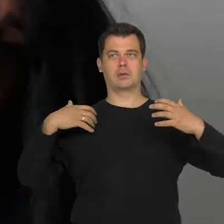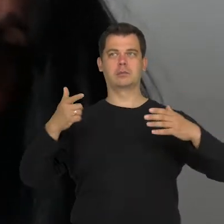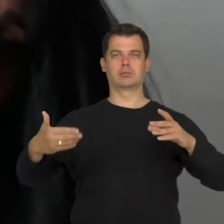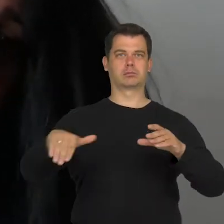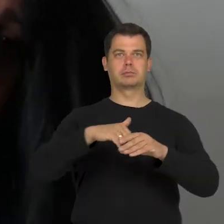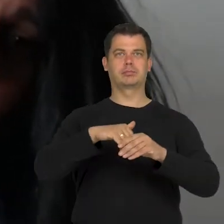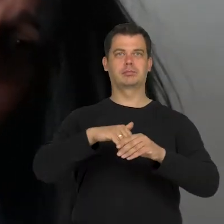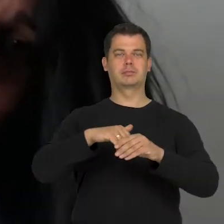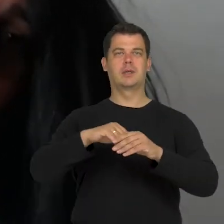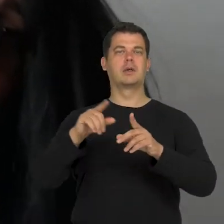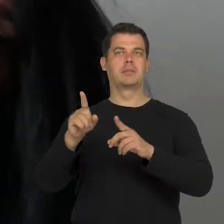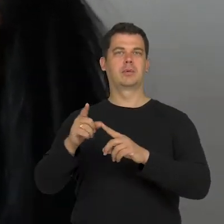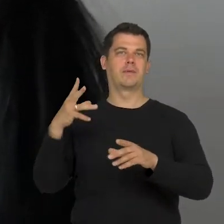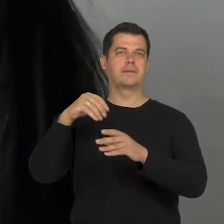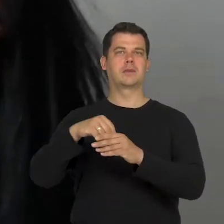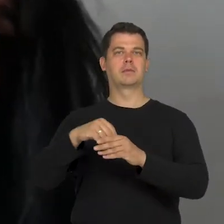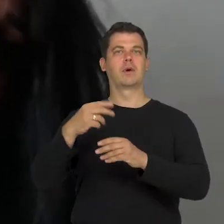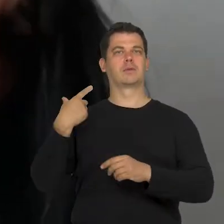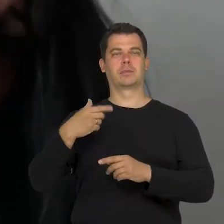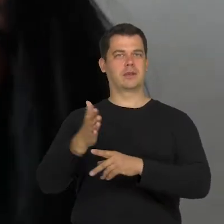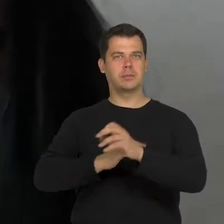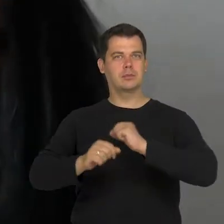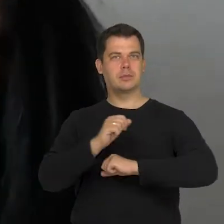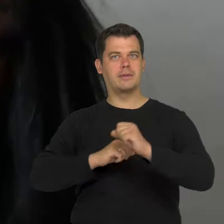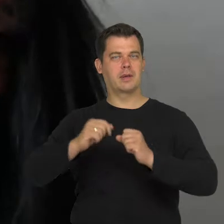and invited people with various intellectual disabilities,